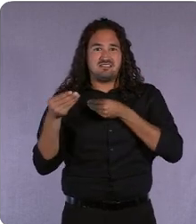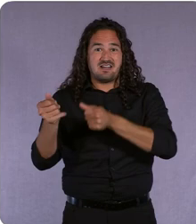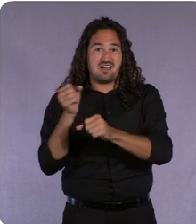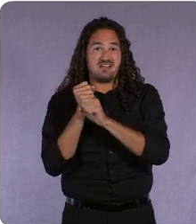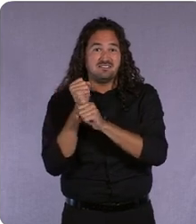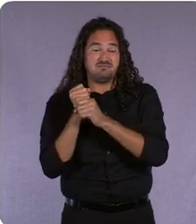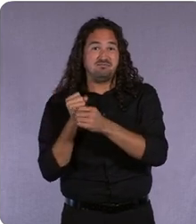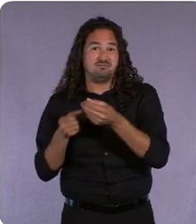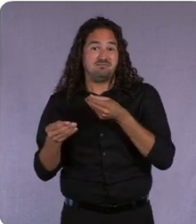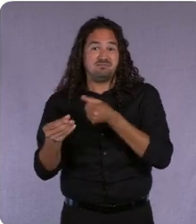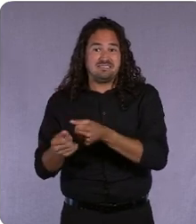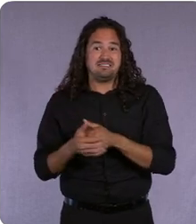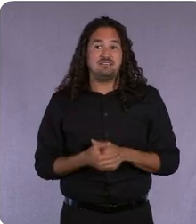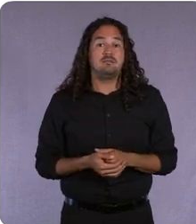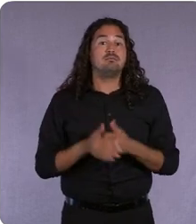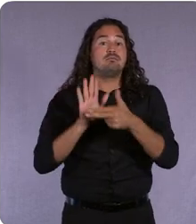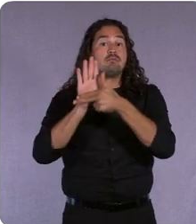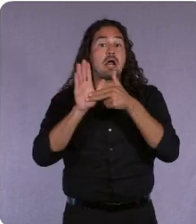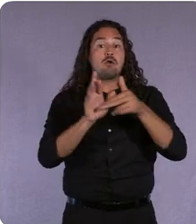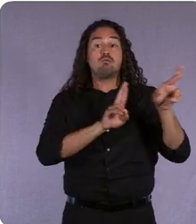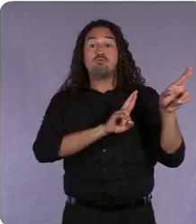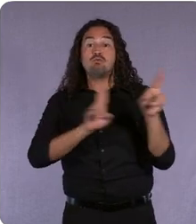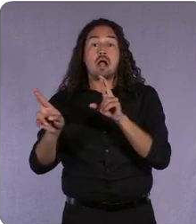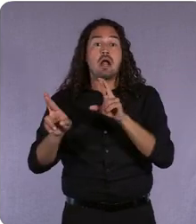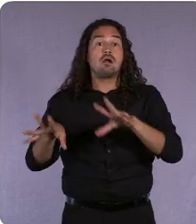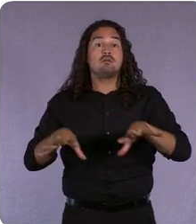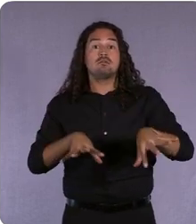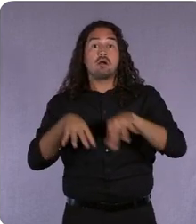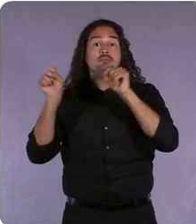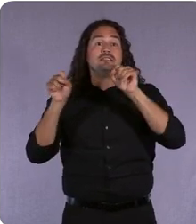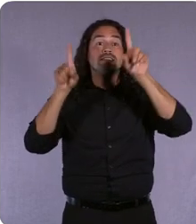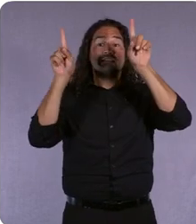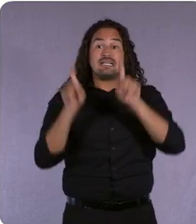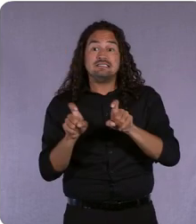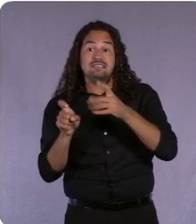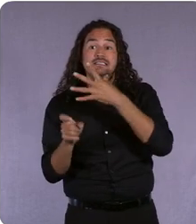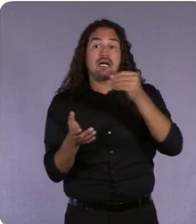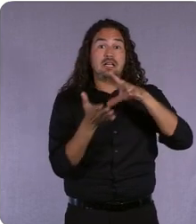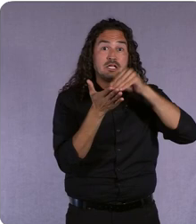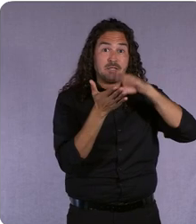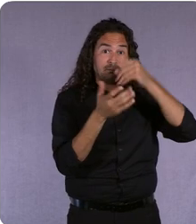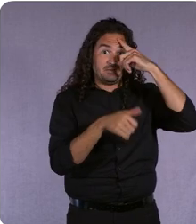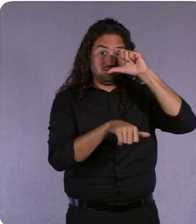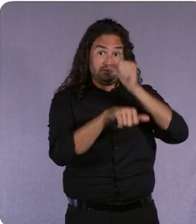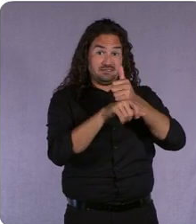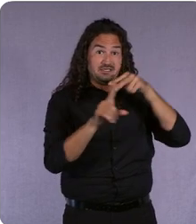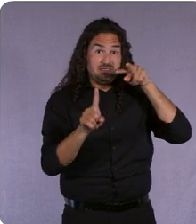are ready also adopt a test-and-learn mindset and they saw a 3x return on their digital initiatives